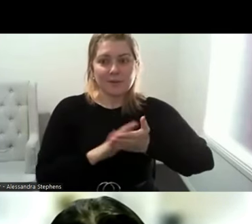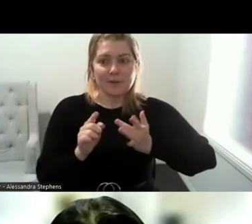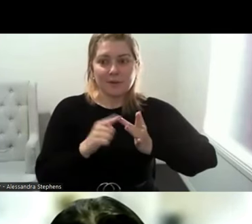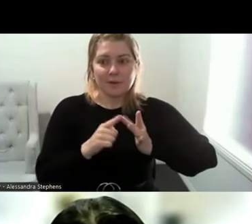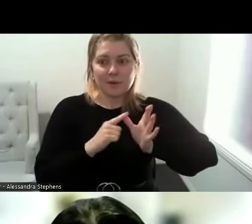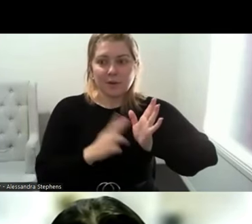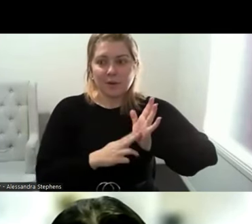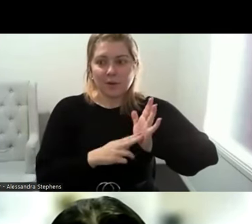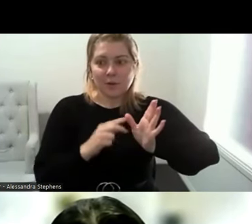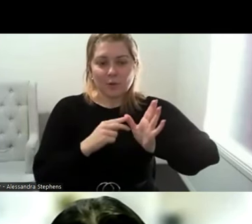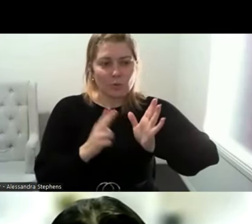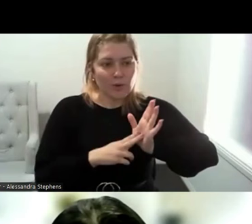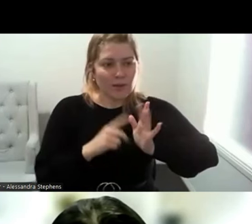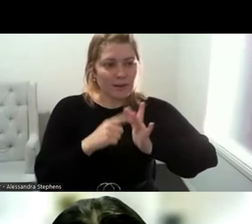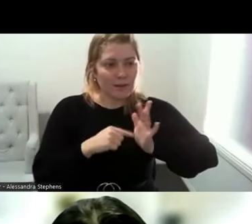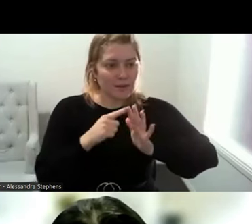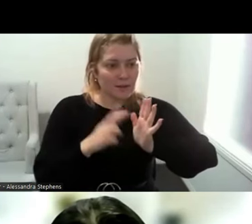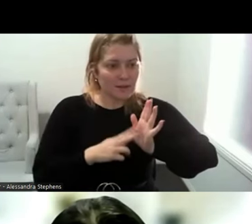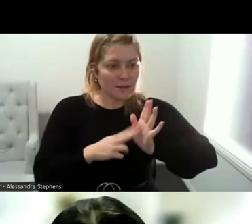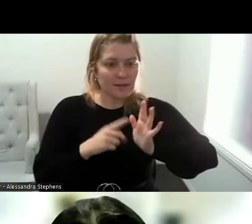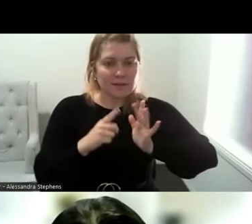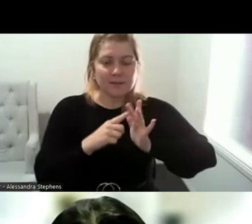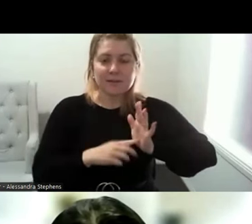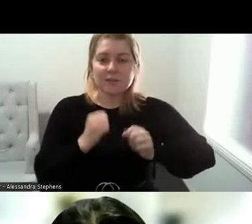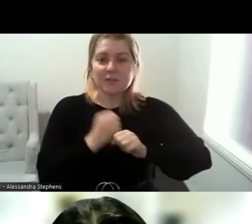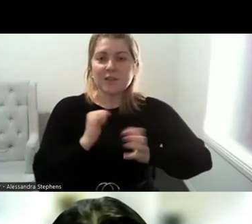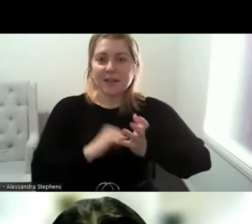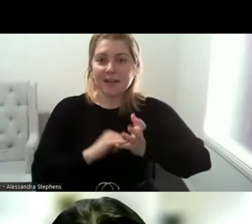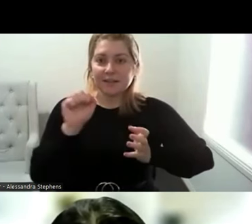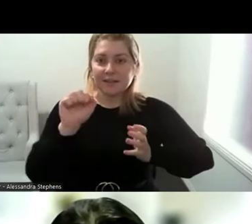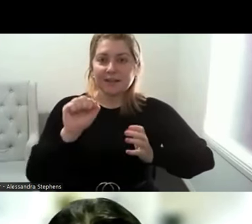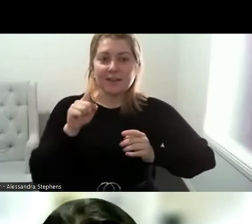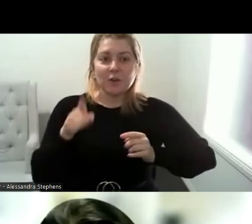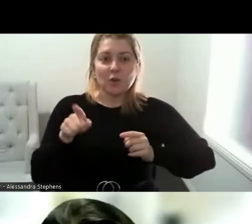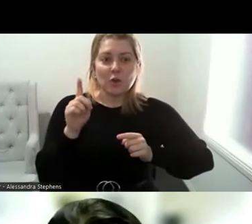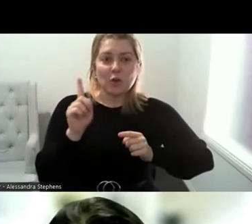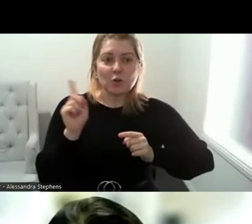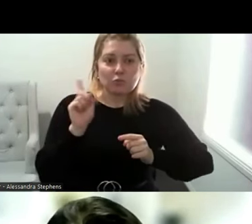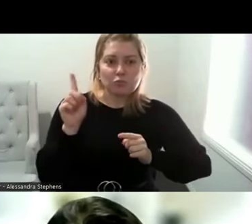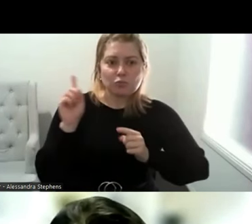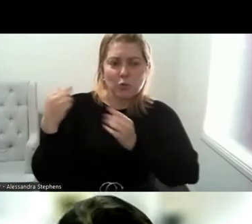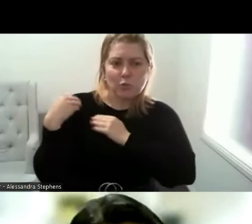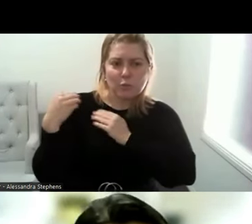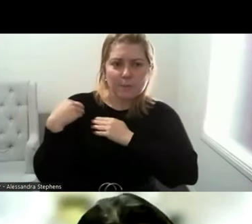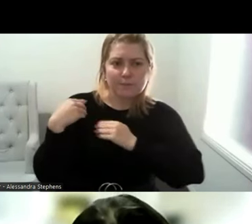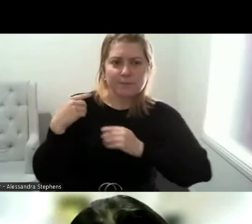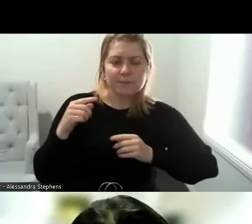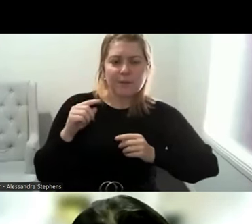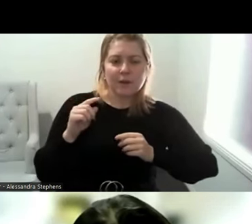Rhiannon, otherwise known as Rhi, is the Rural Development Coordinator at Yat Vic, the Youth